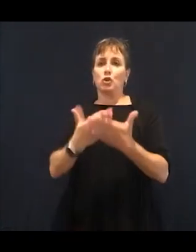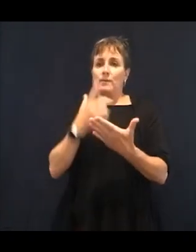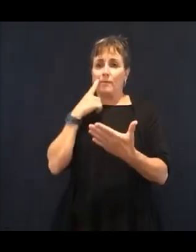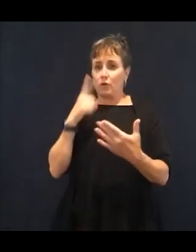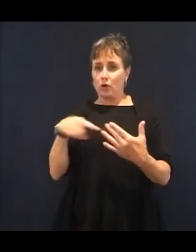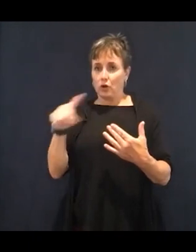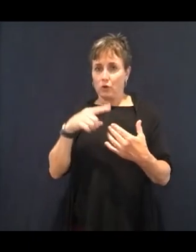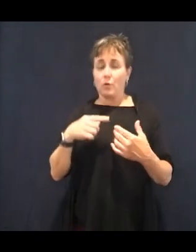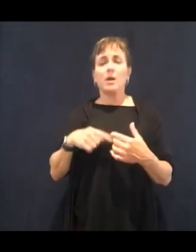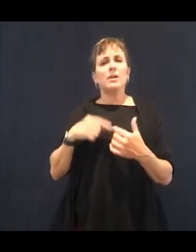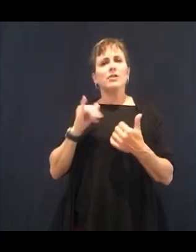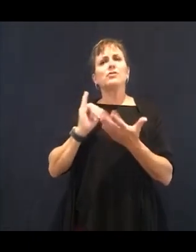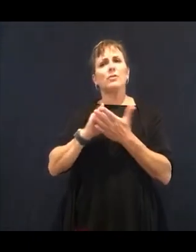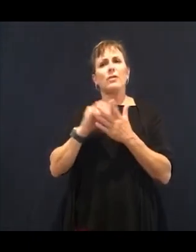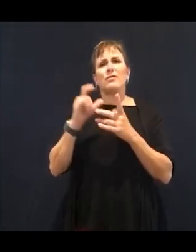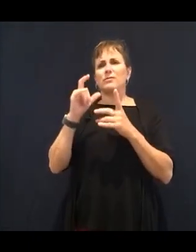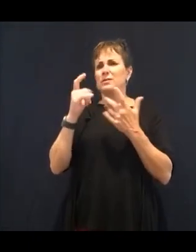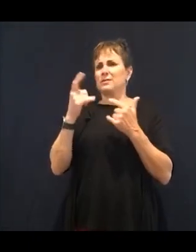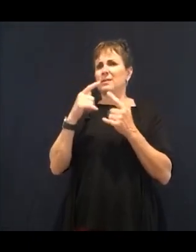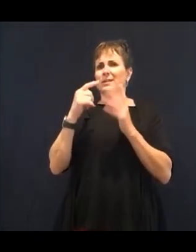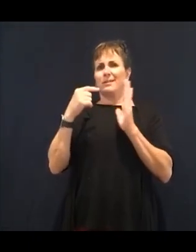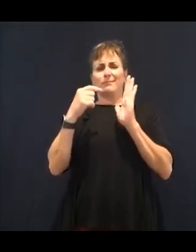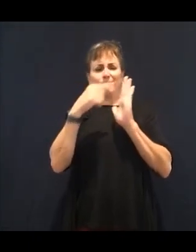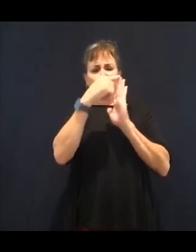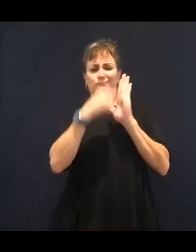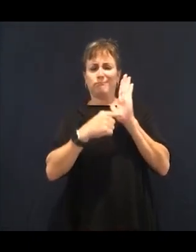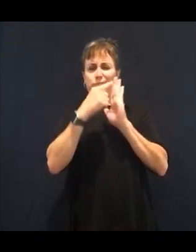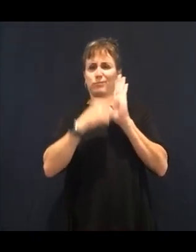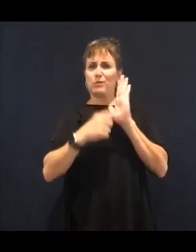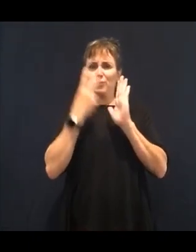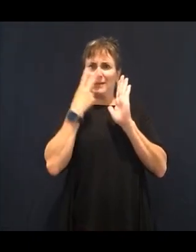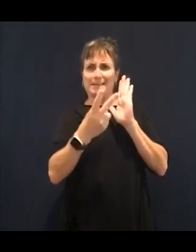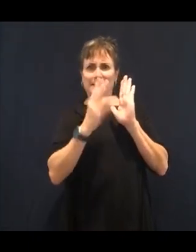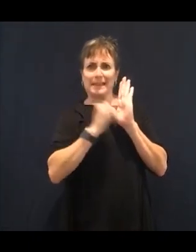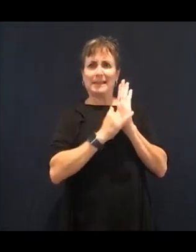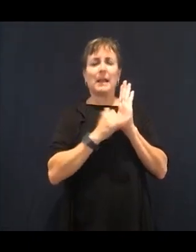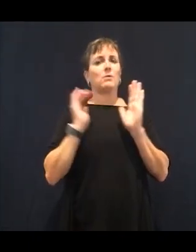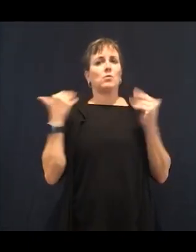the worst of them all. And know